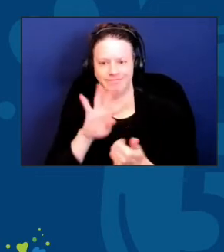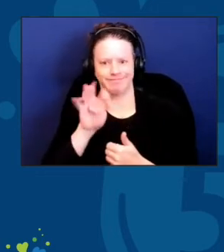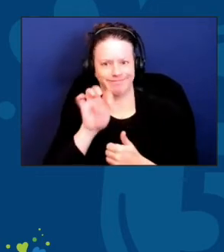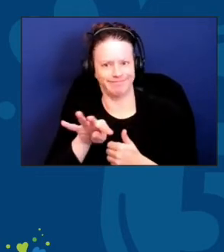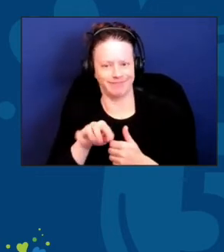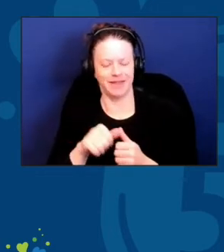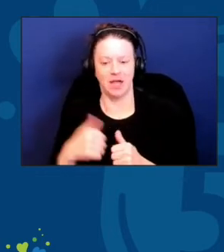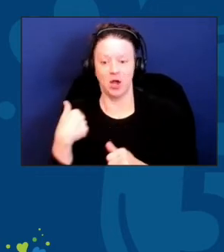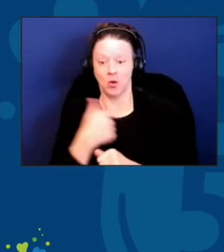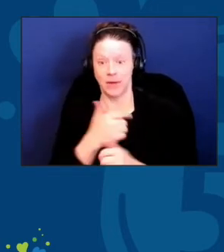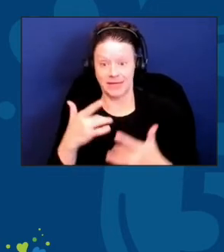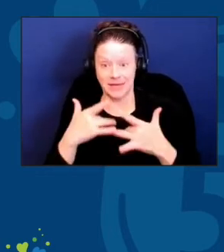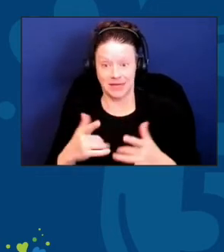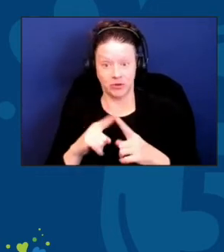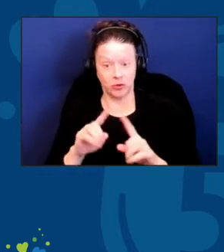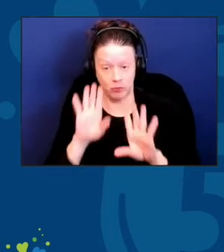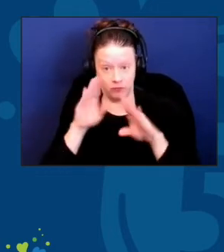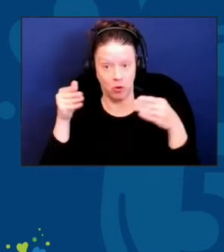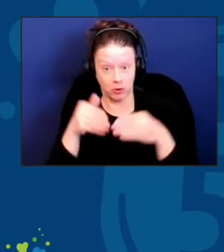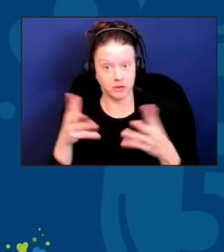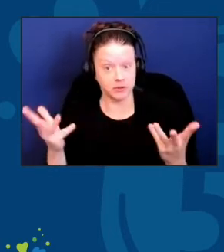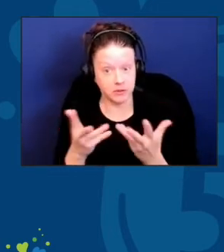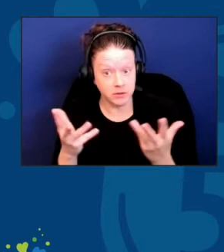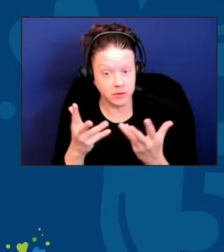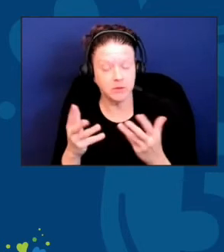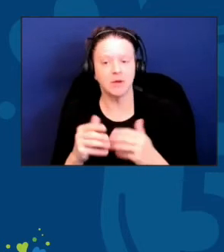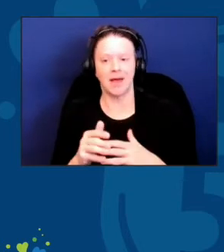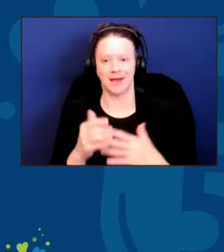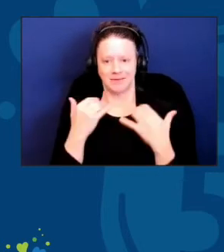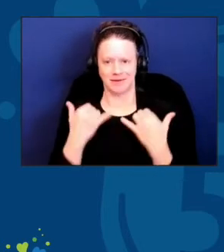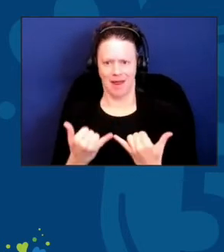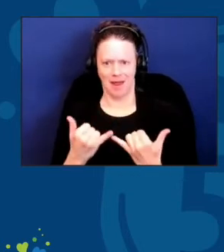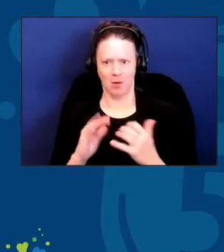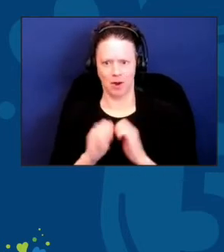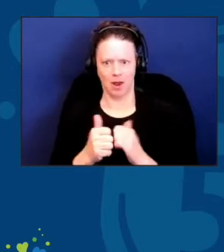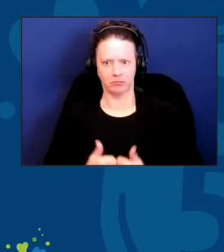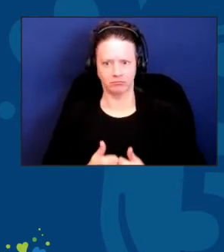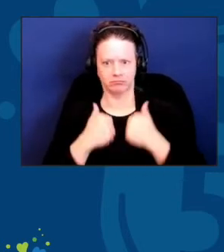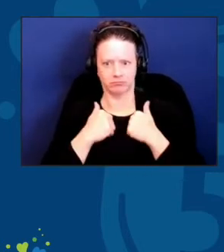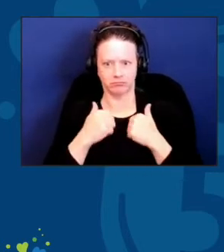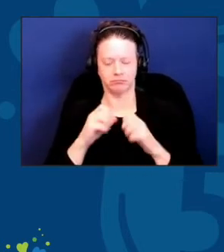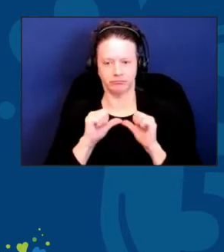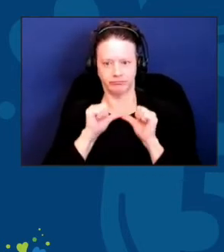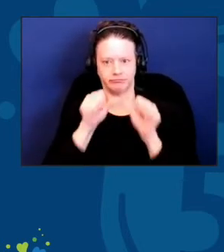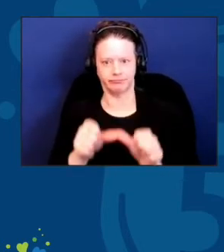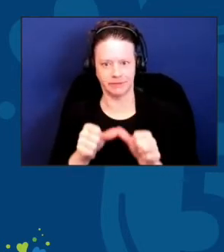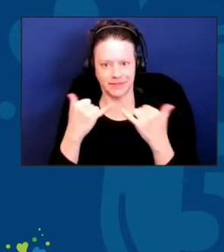And yet, we very much have to look at how we pivot to performance, in the then, the future.